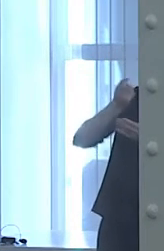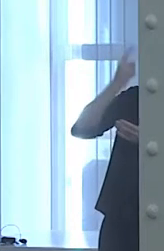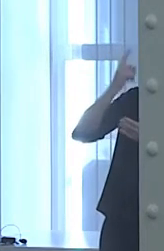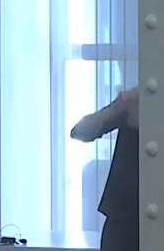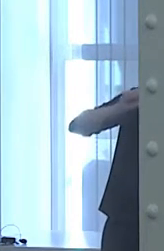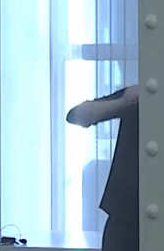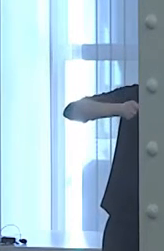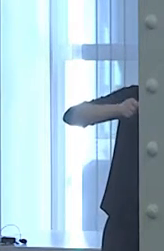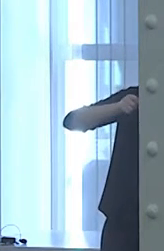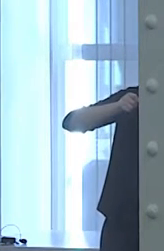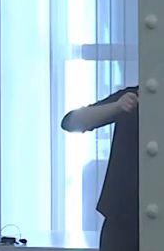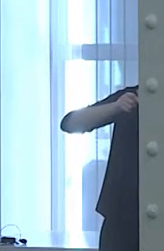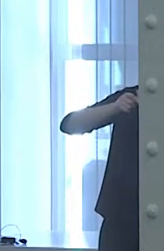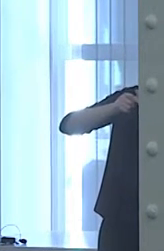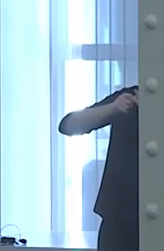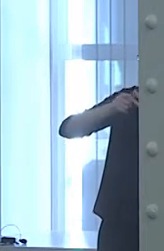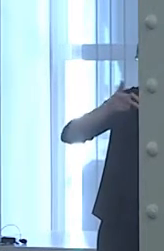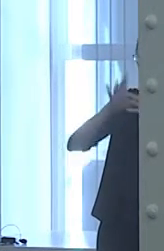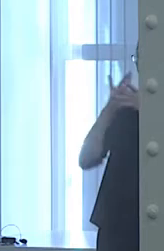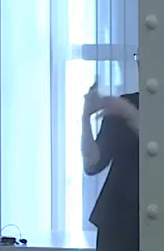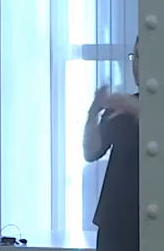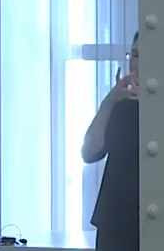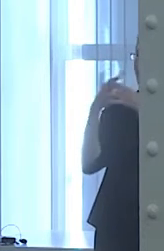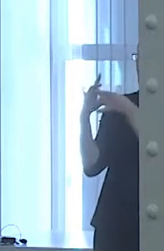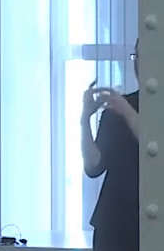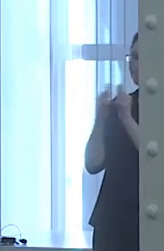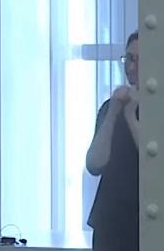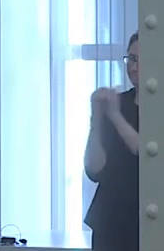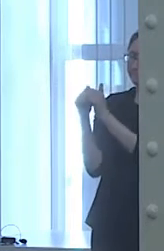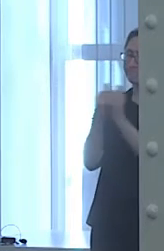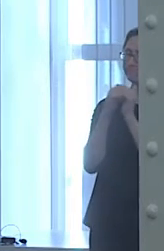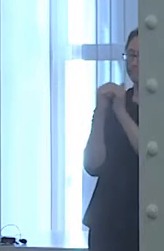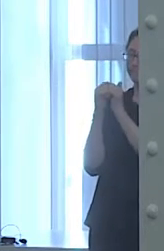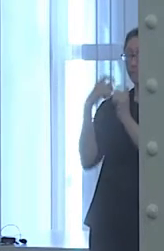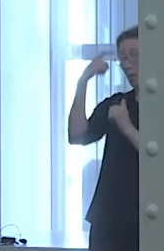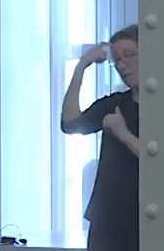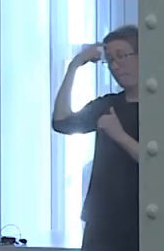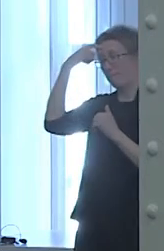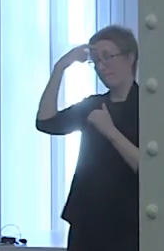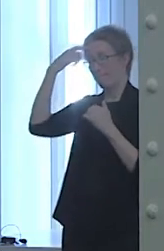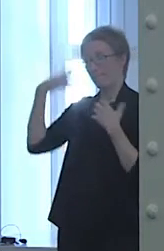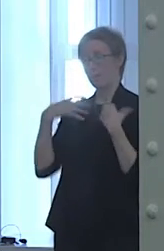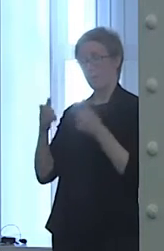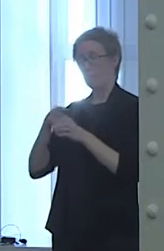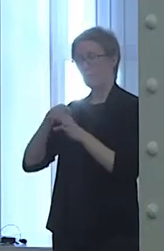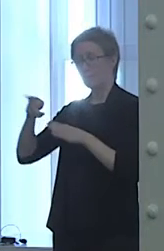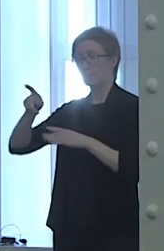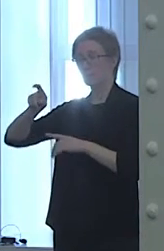understanding this emphasis on harmony, mental health professionals should,